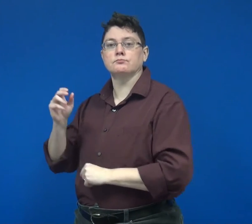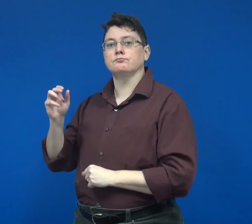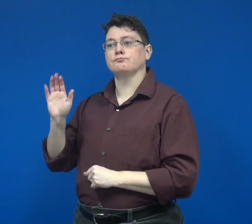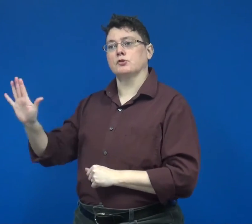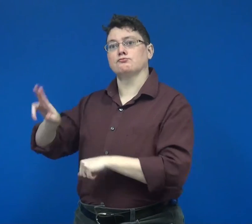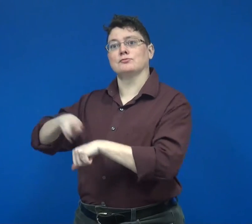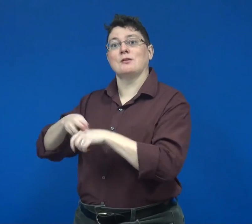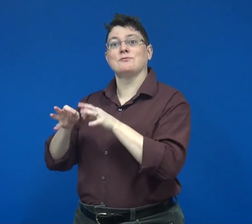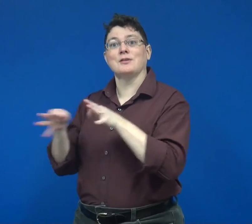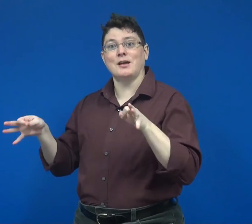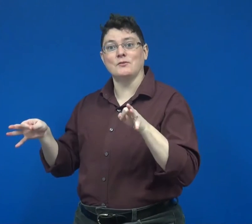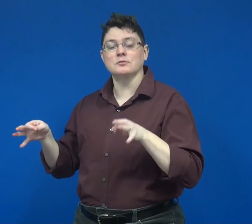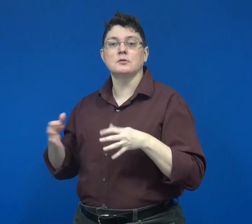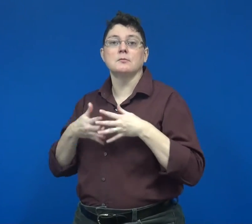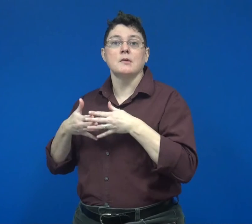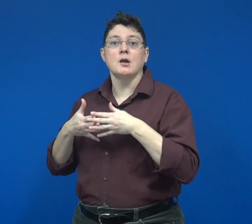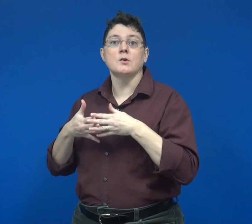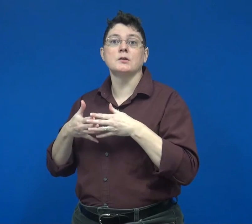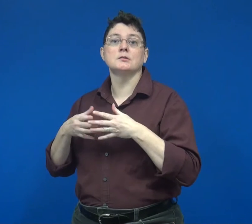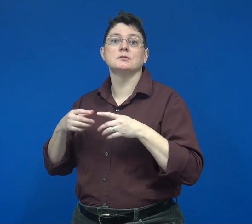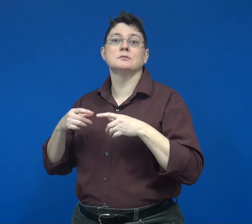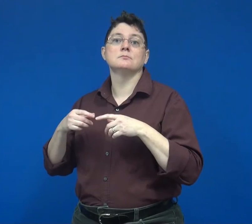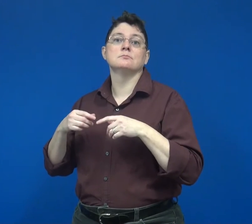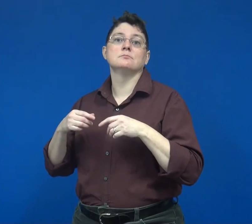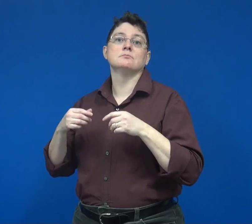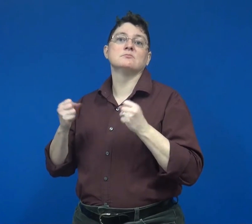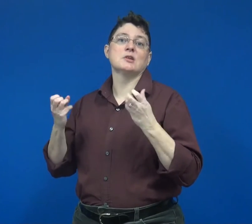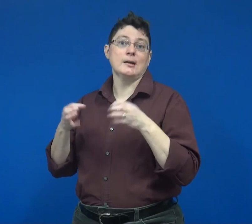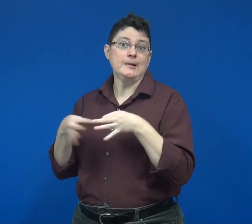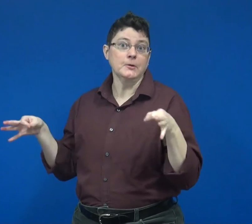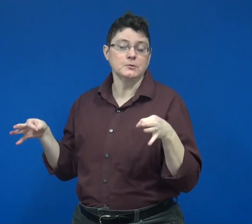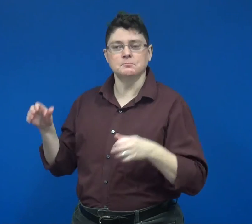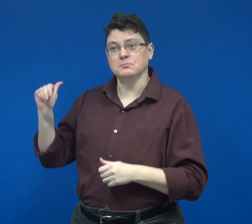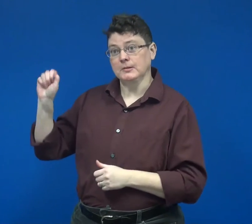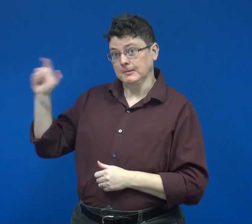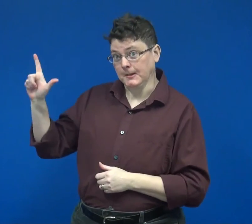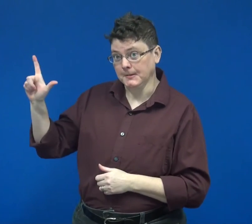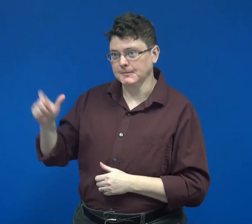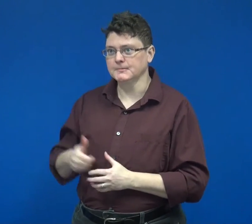in their native language, American Sign Language (ASL).